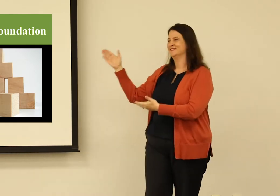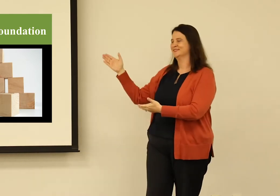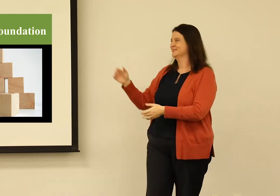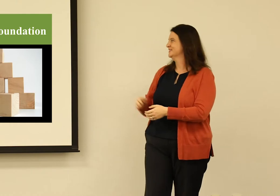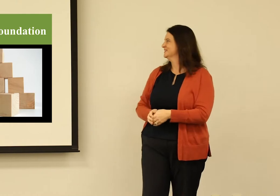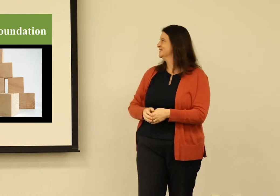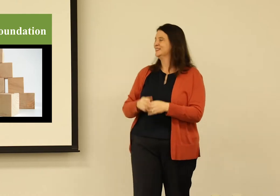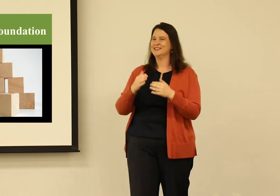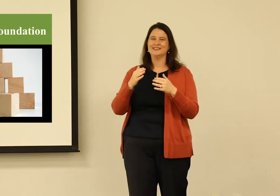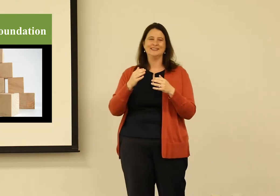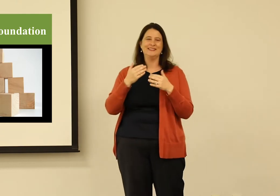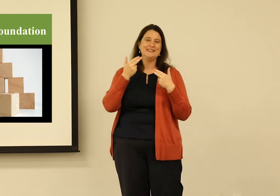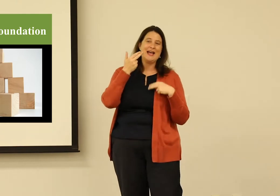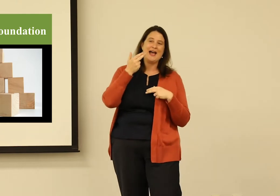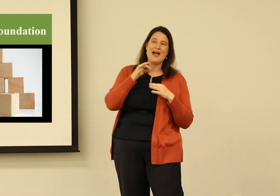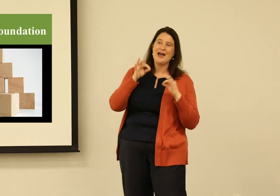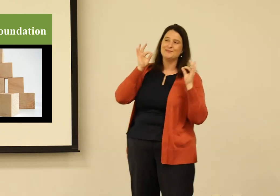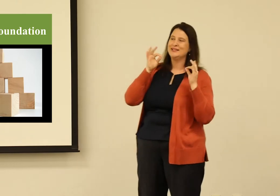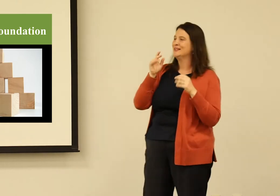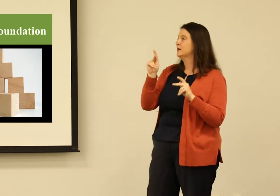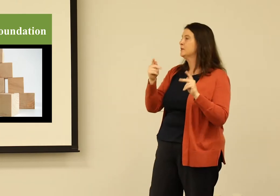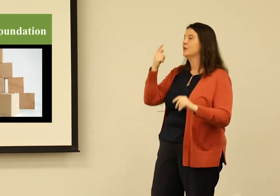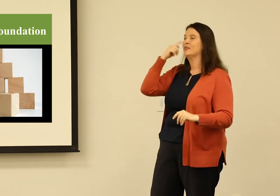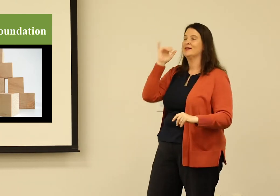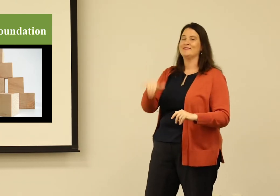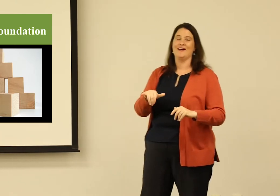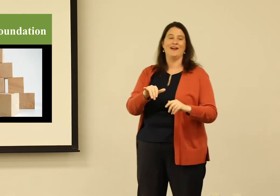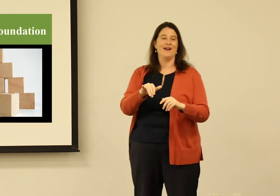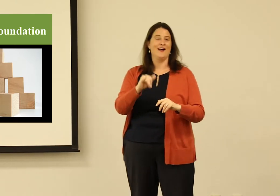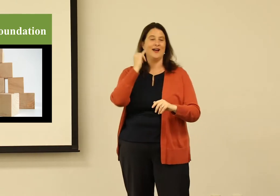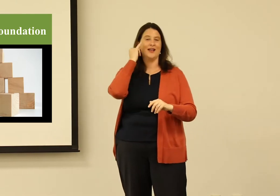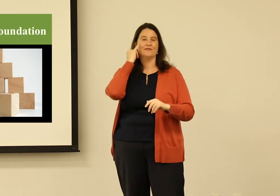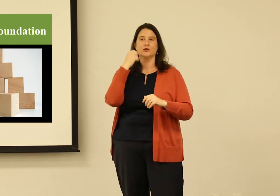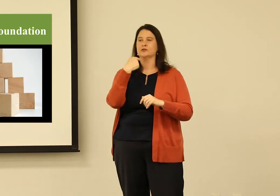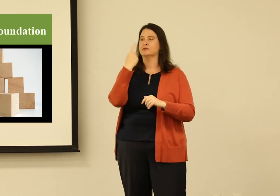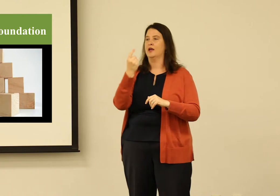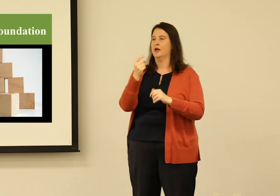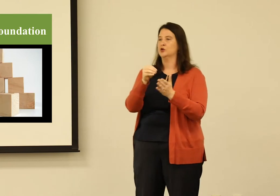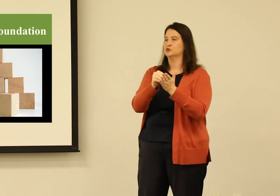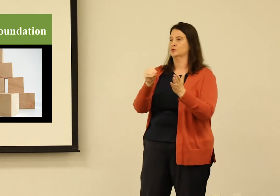Now the picture you see on the screen is an ideal world, right?